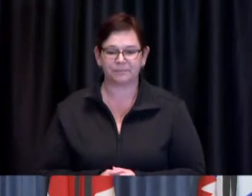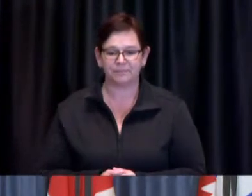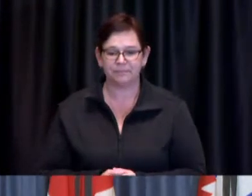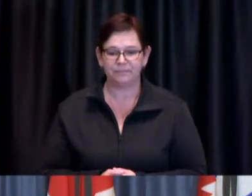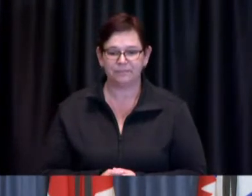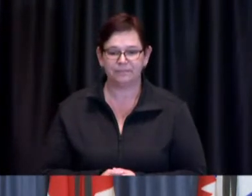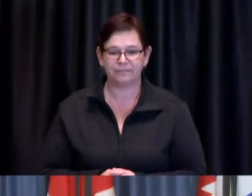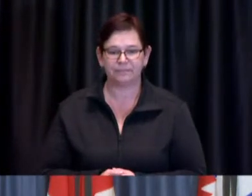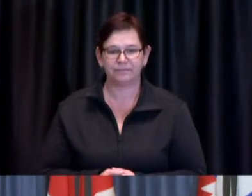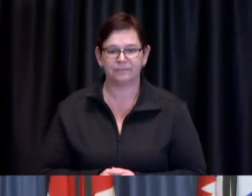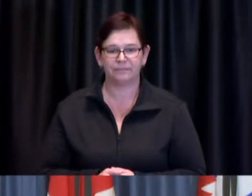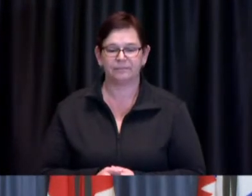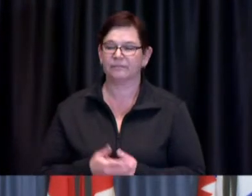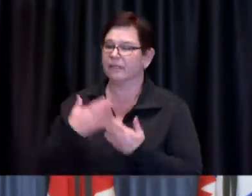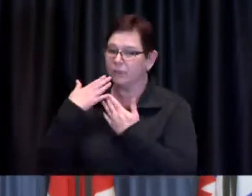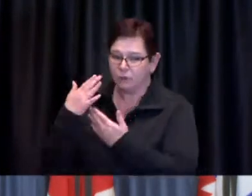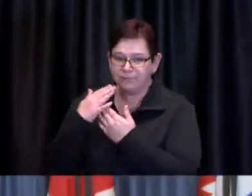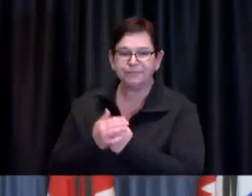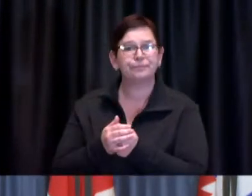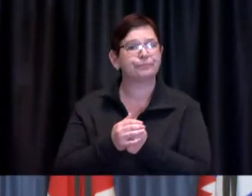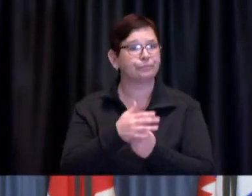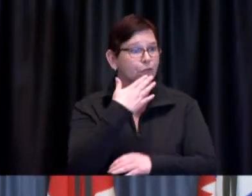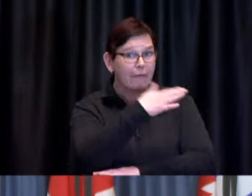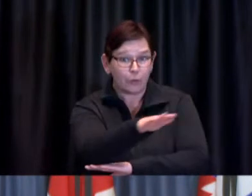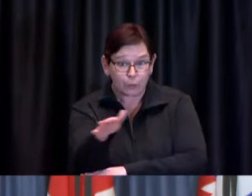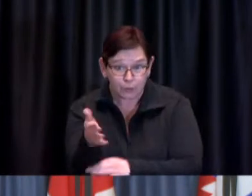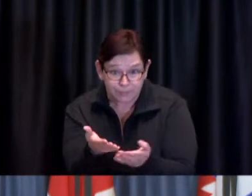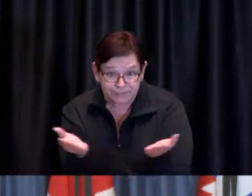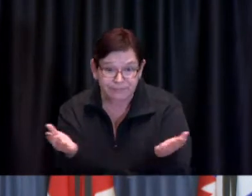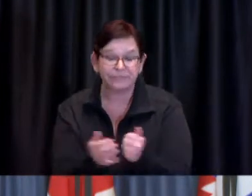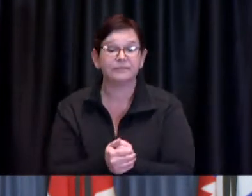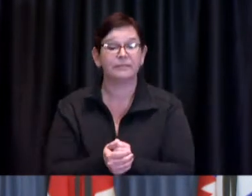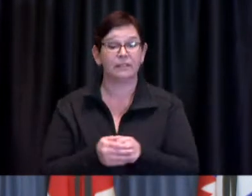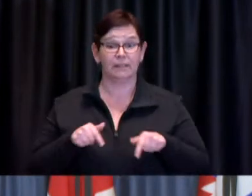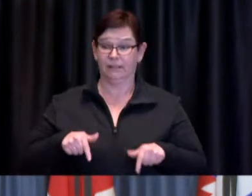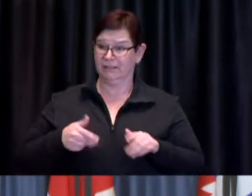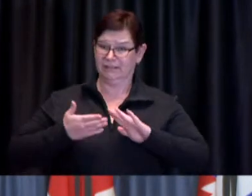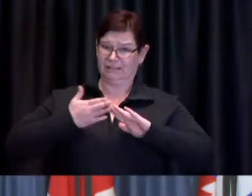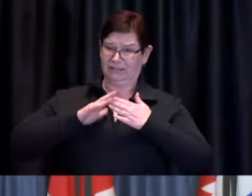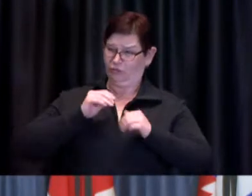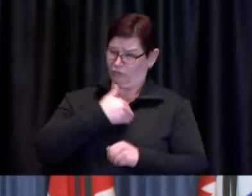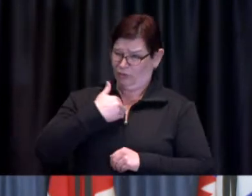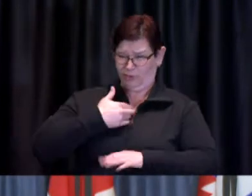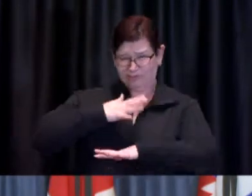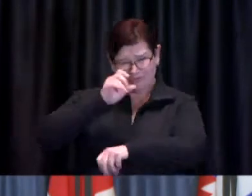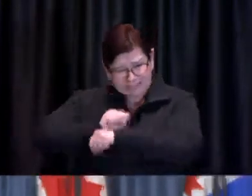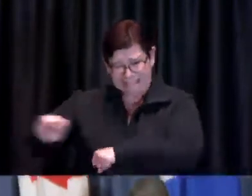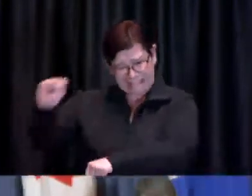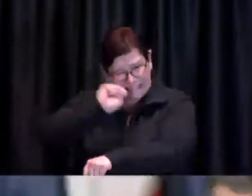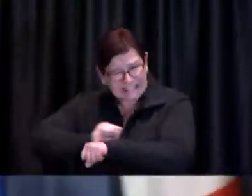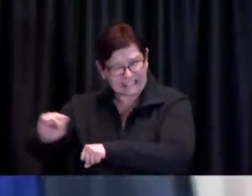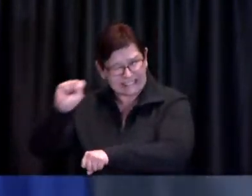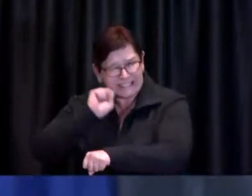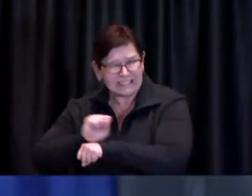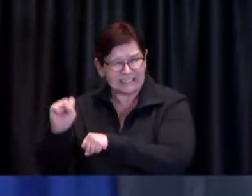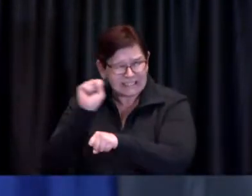Mayor Tory: Thank you and good afternoon. Team Toronto is getting as many people vaccinated as we can with the vaccine supply that we have.